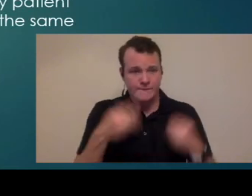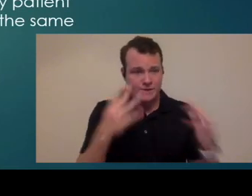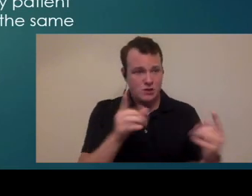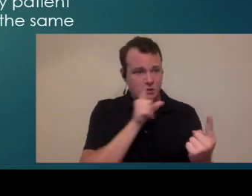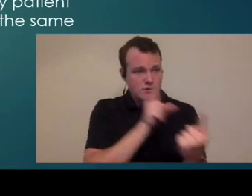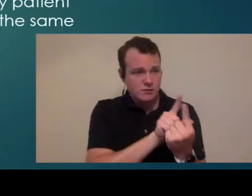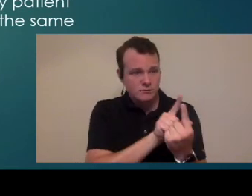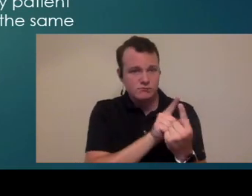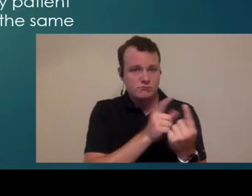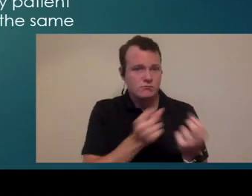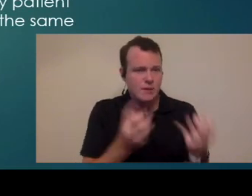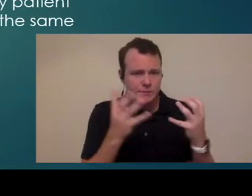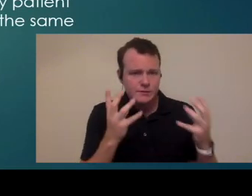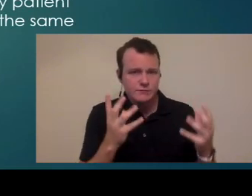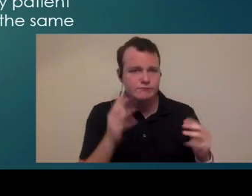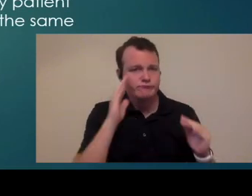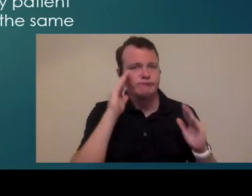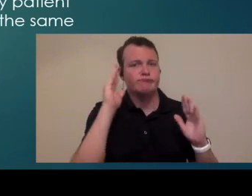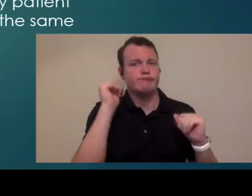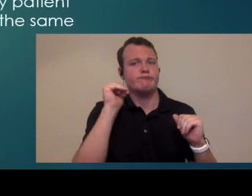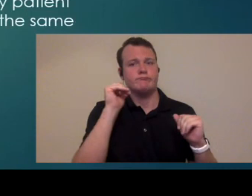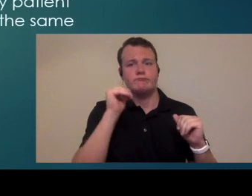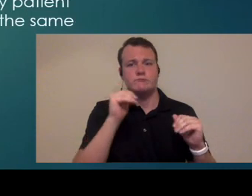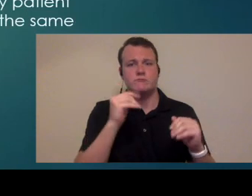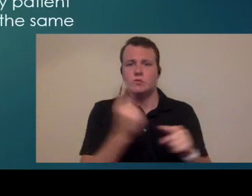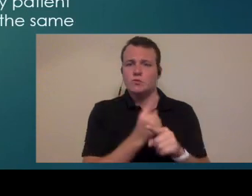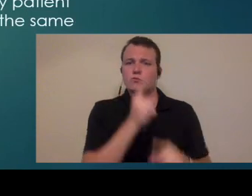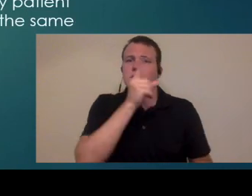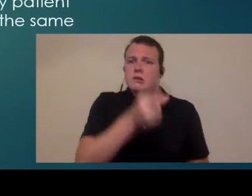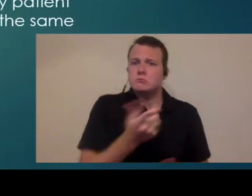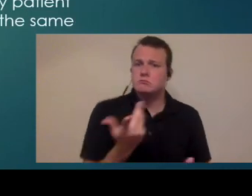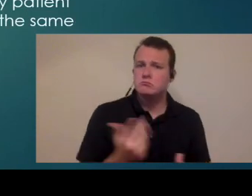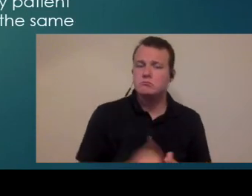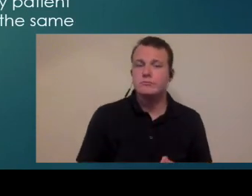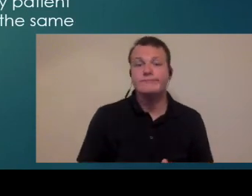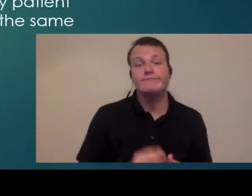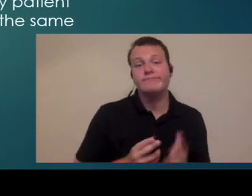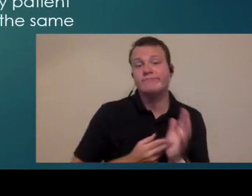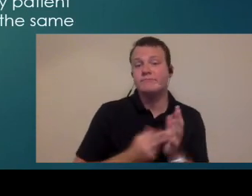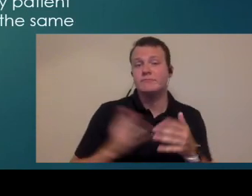of writer see so what is a realistic expectation well it's a really wide